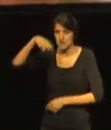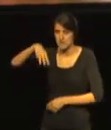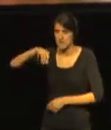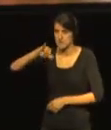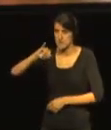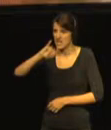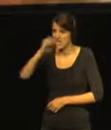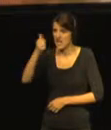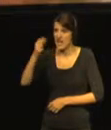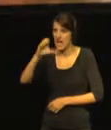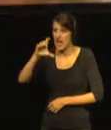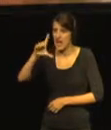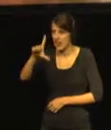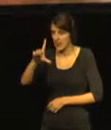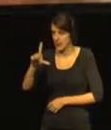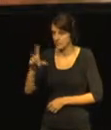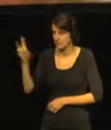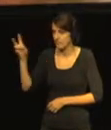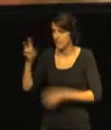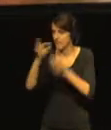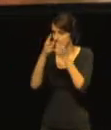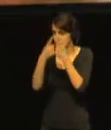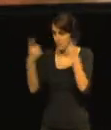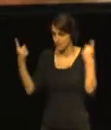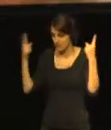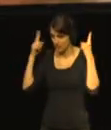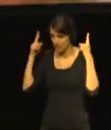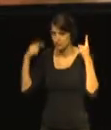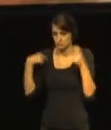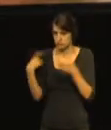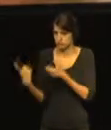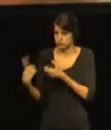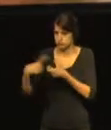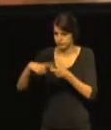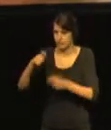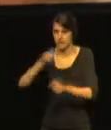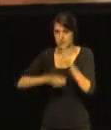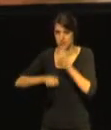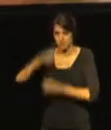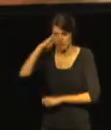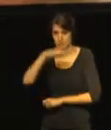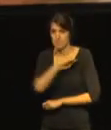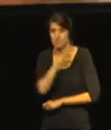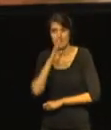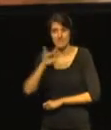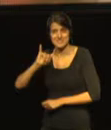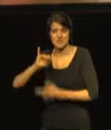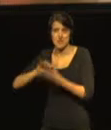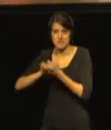I am a member of the Association of Parents and Friends of Deafblind Children in Slovakia